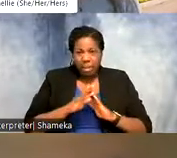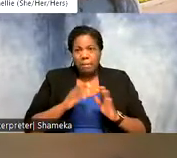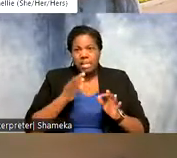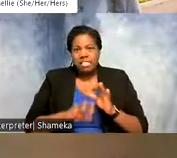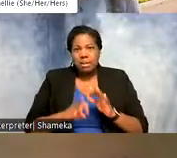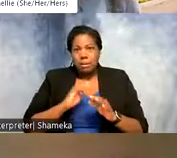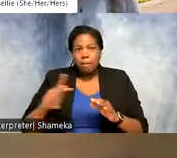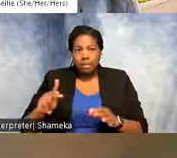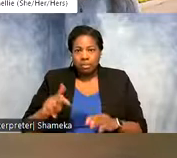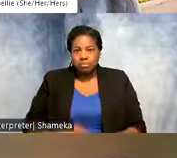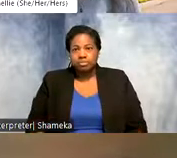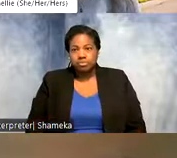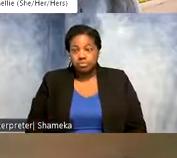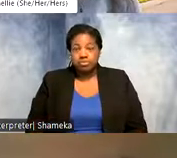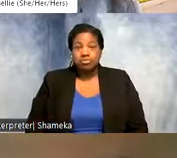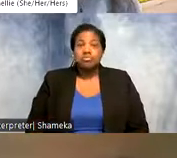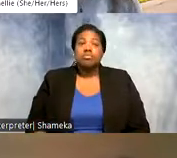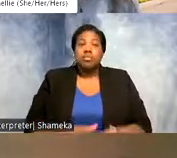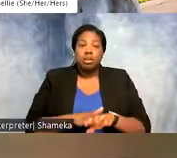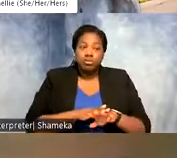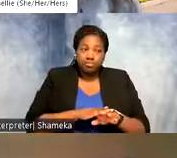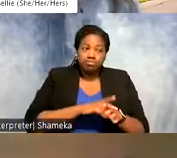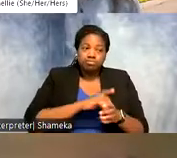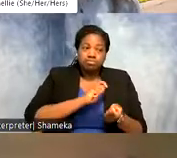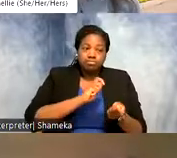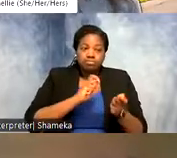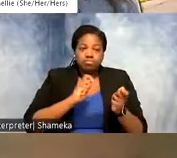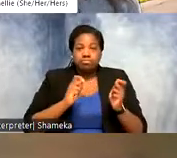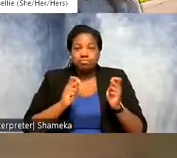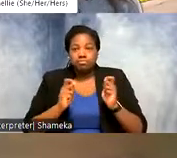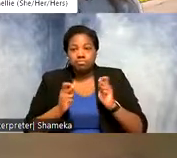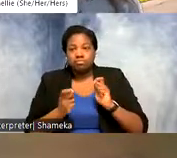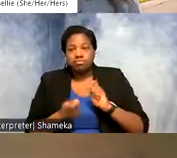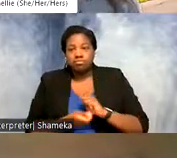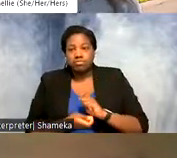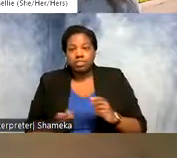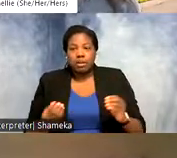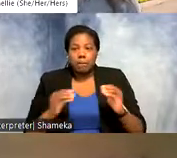can do. And then slowly over time you can start, you have more skills, you have more coding skills, so